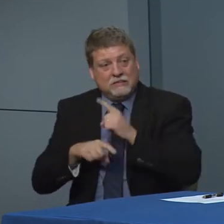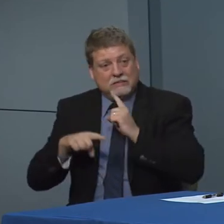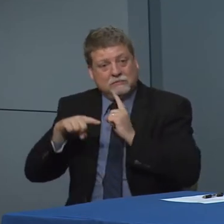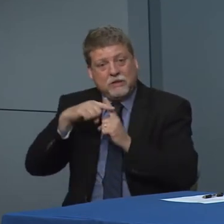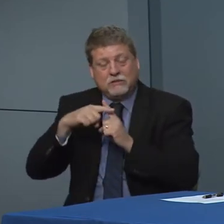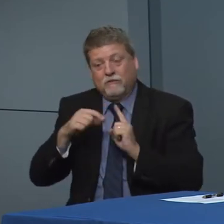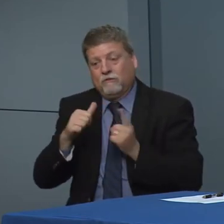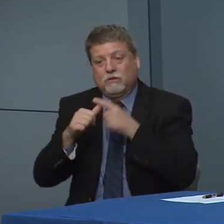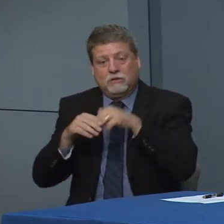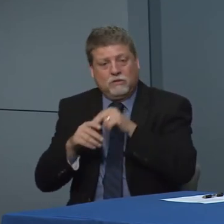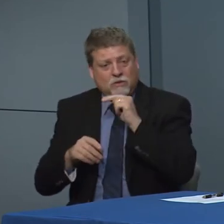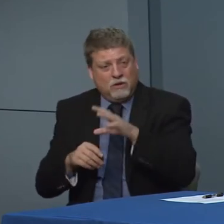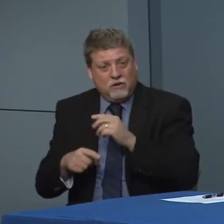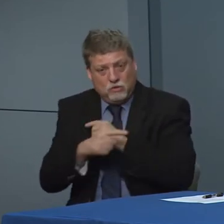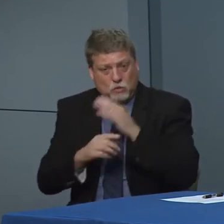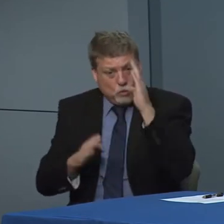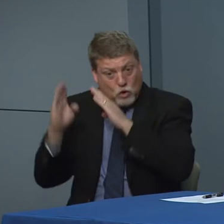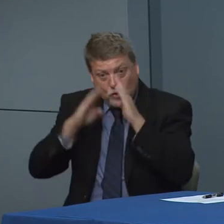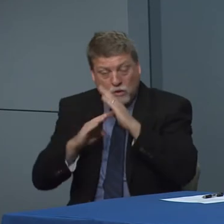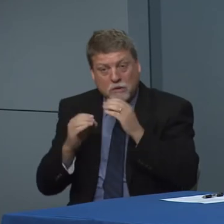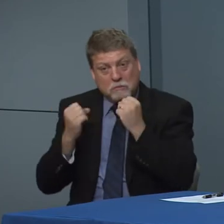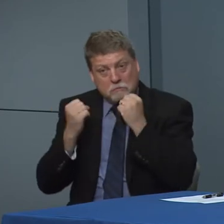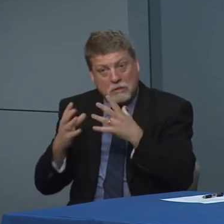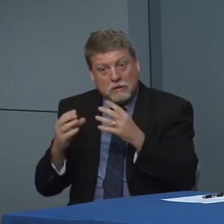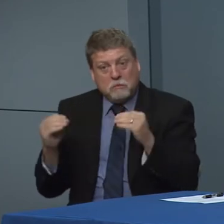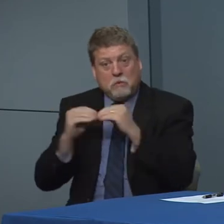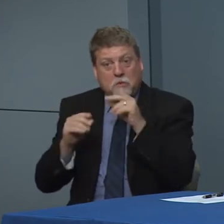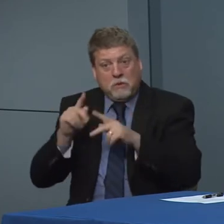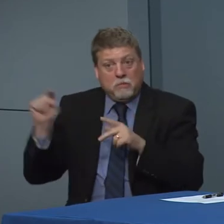concerned that there are people out there now who have covered